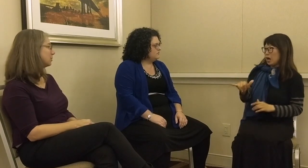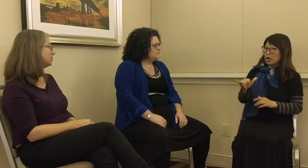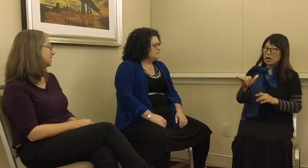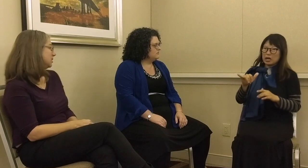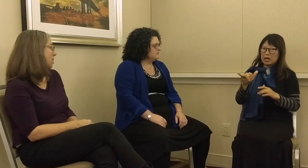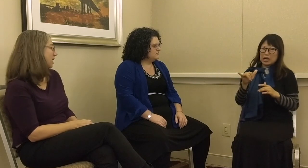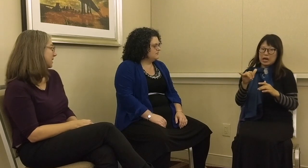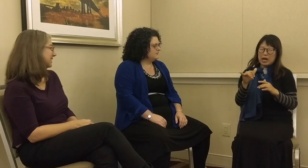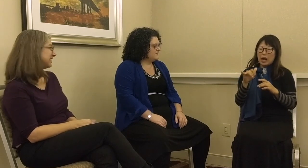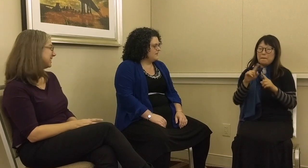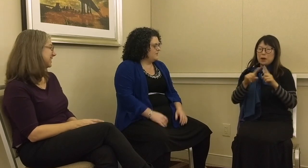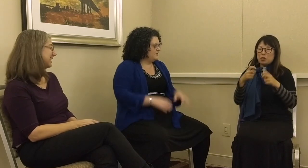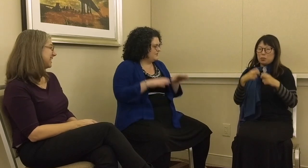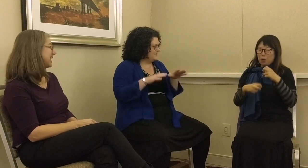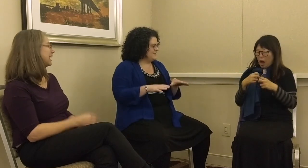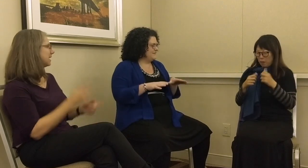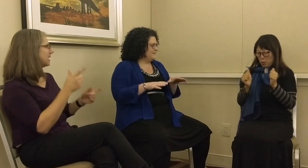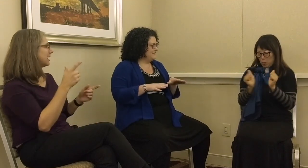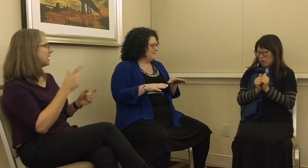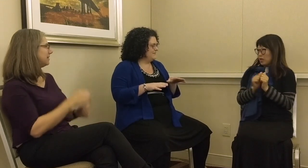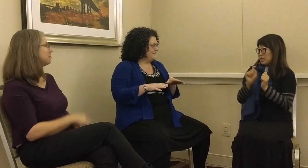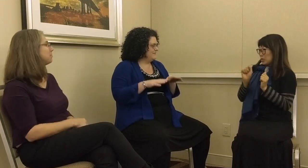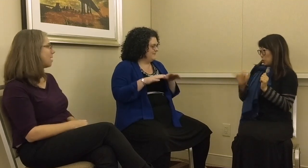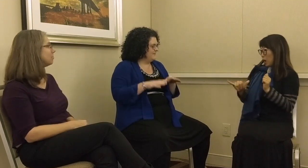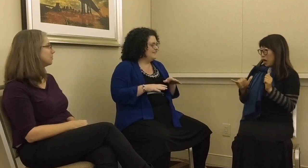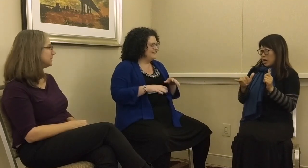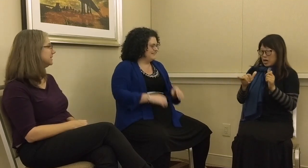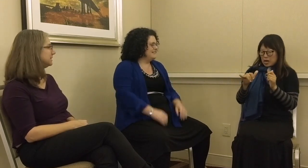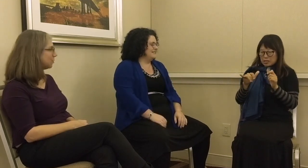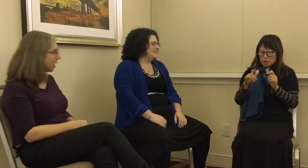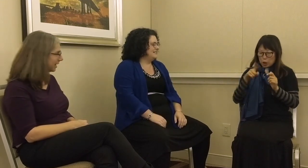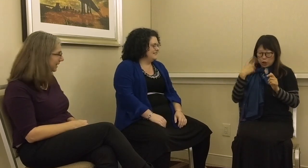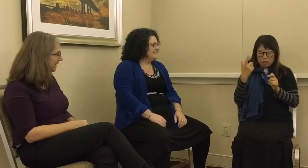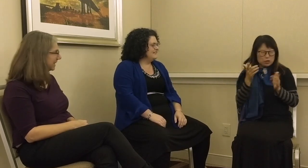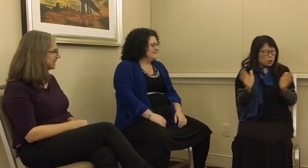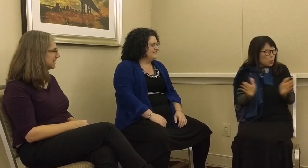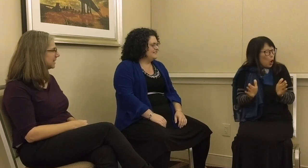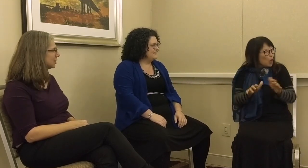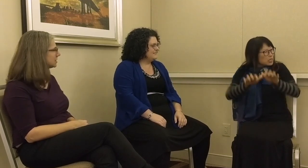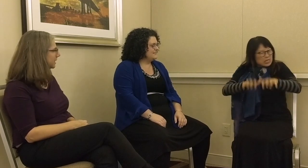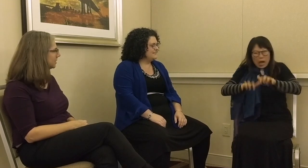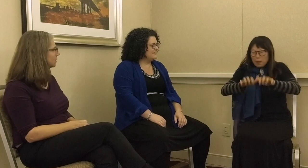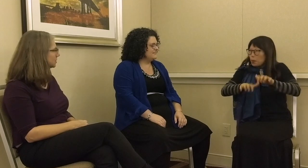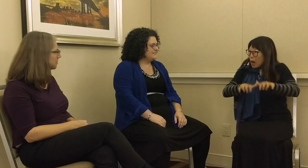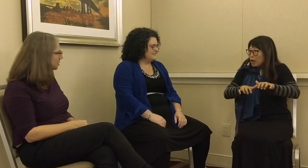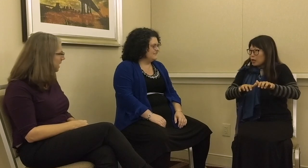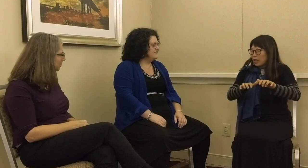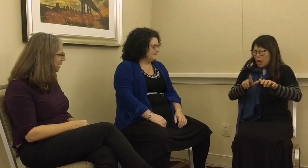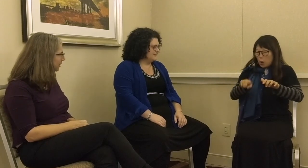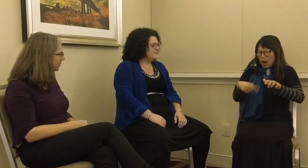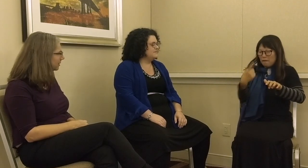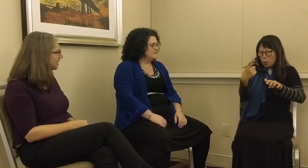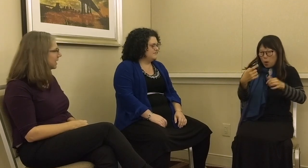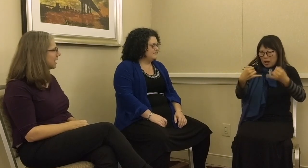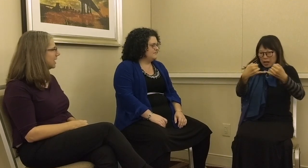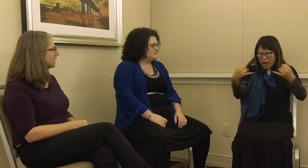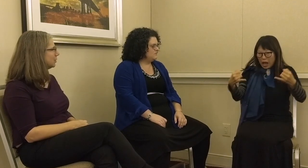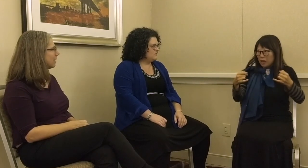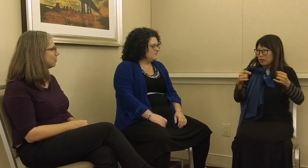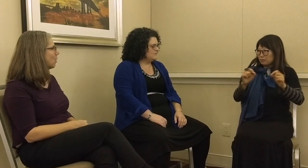through TTY. The problem with TTY is that it looks like a small typewriter. You have